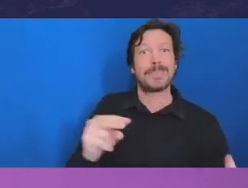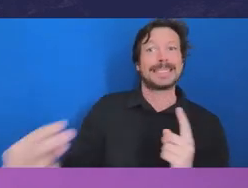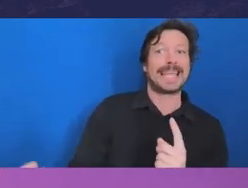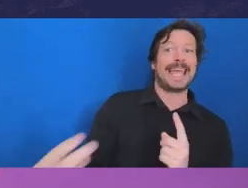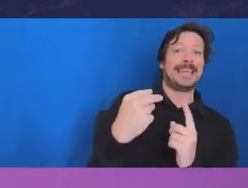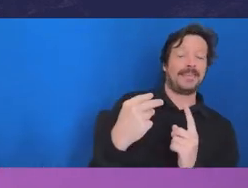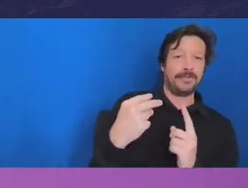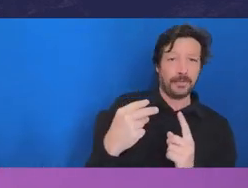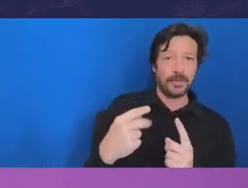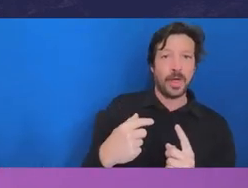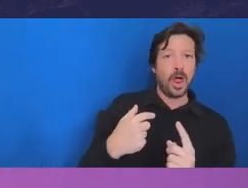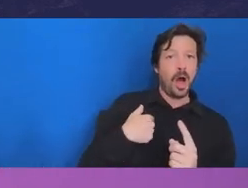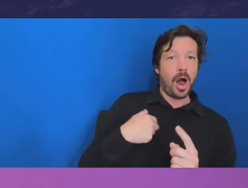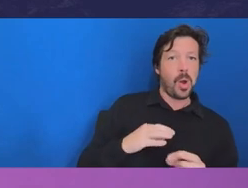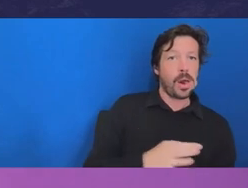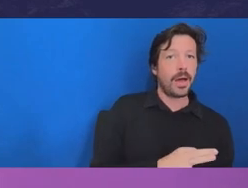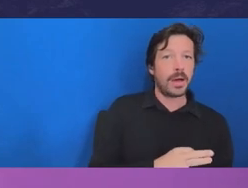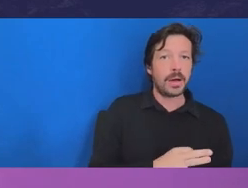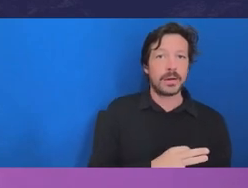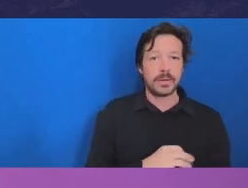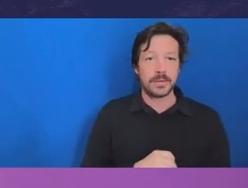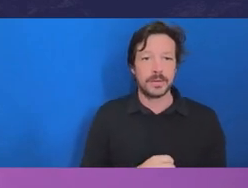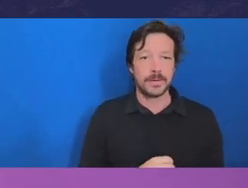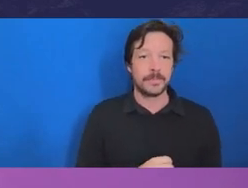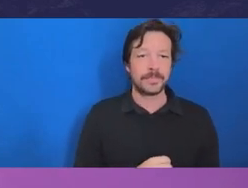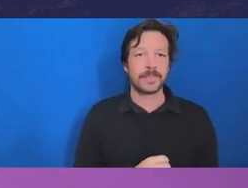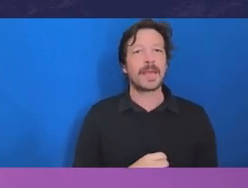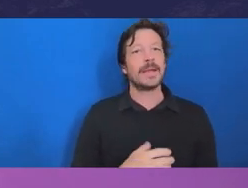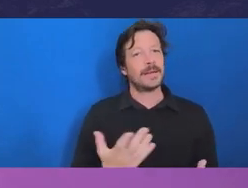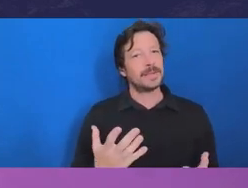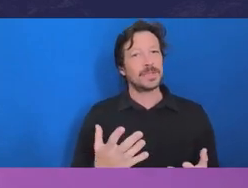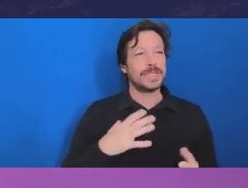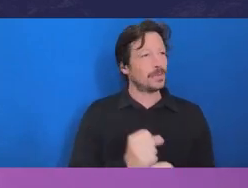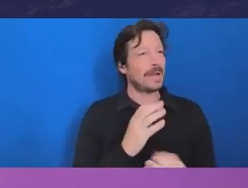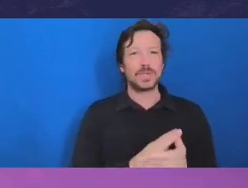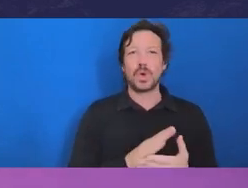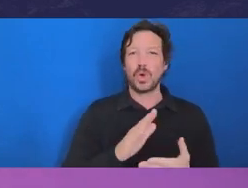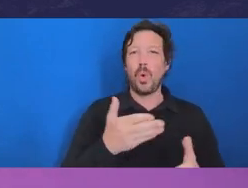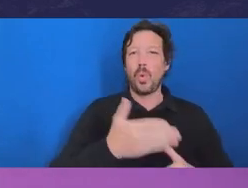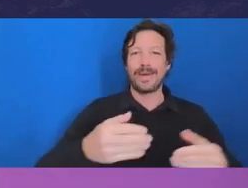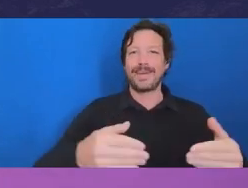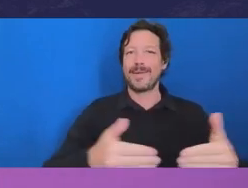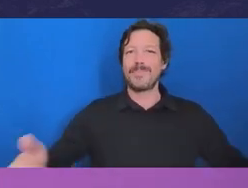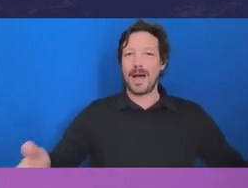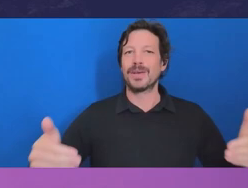I won't impartially go about the discharge of my function’. It's an important it's a really important concept